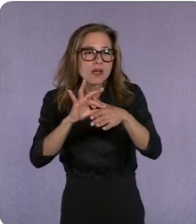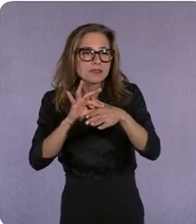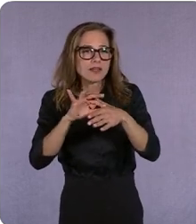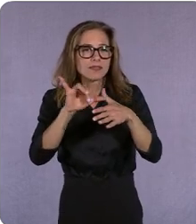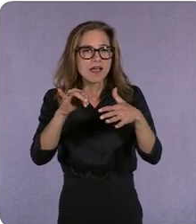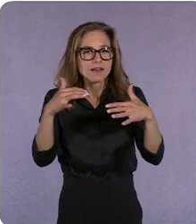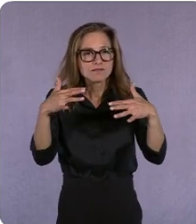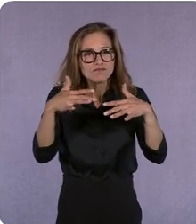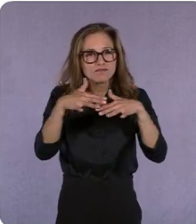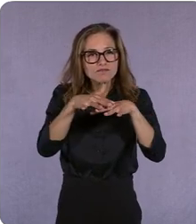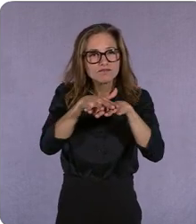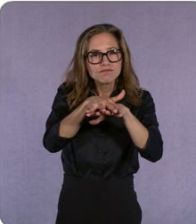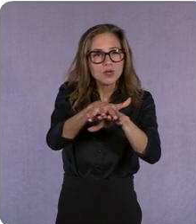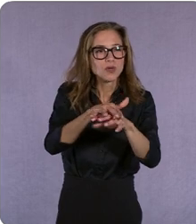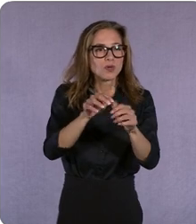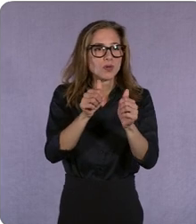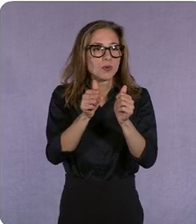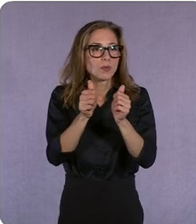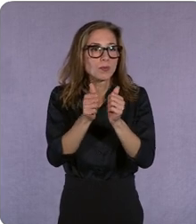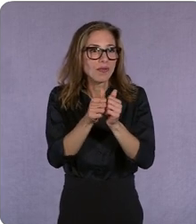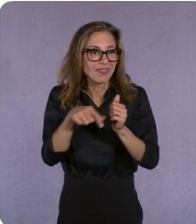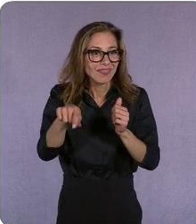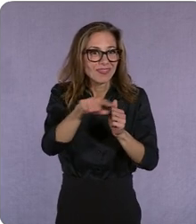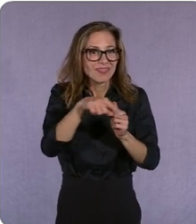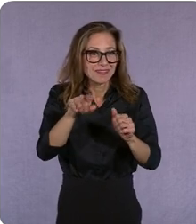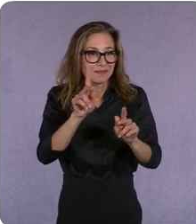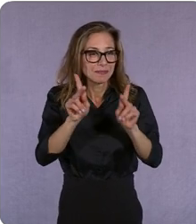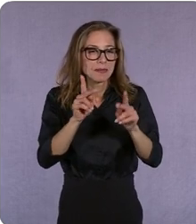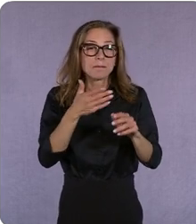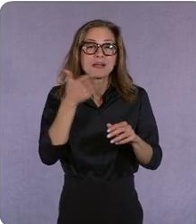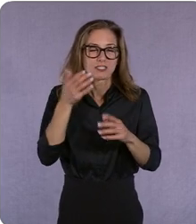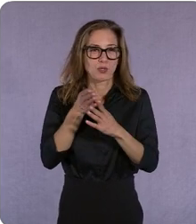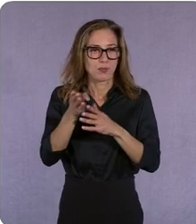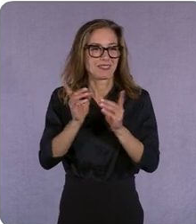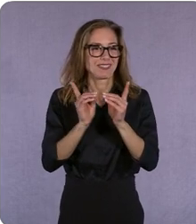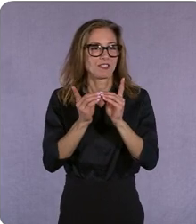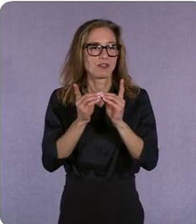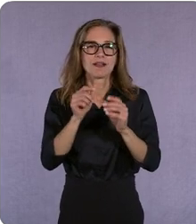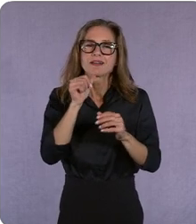way that you couldn't do on the traditional cable model so i think two big opportunities